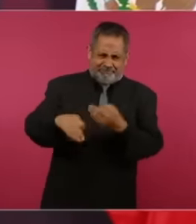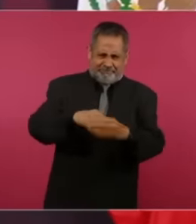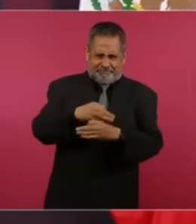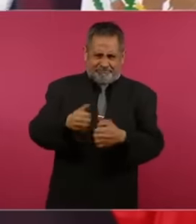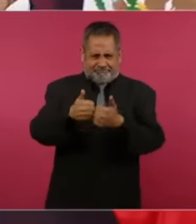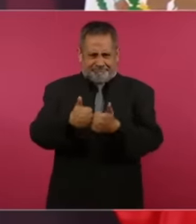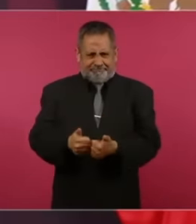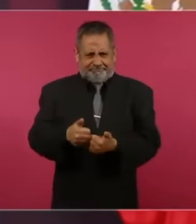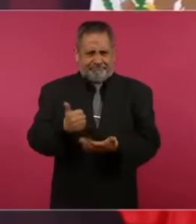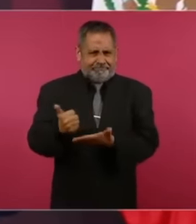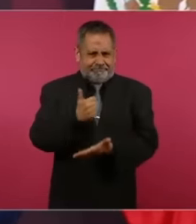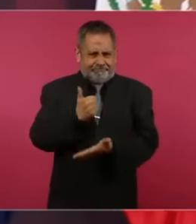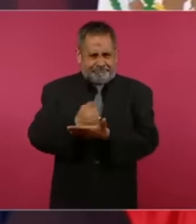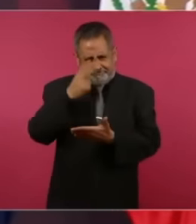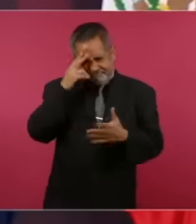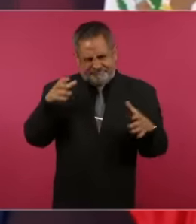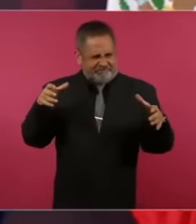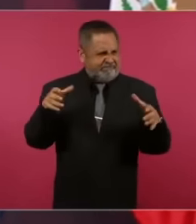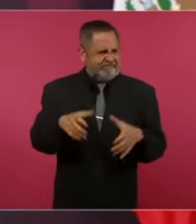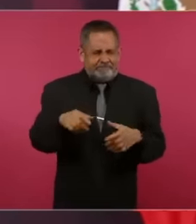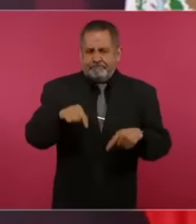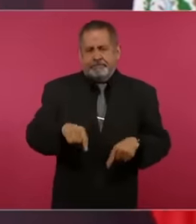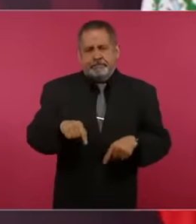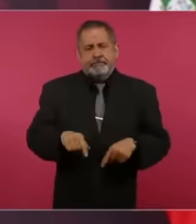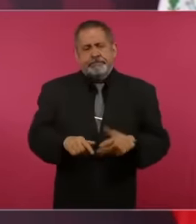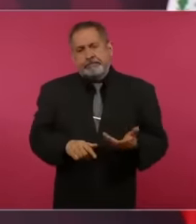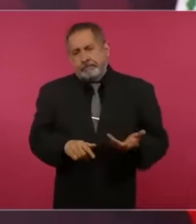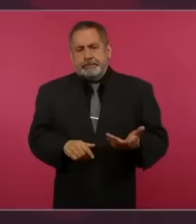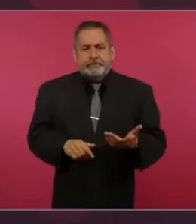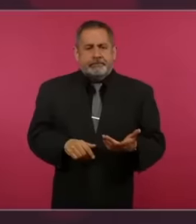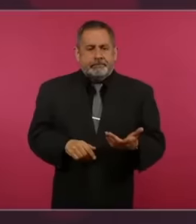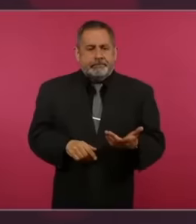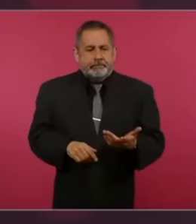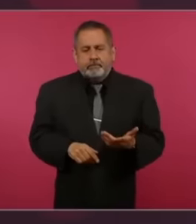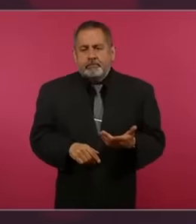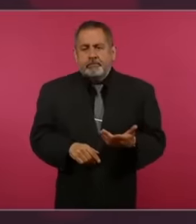that has to do with the